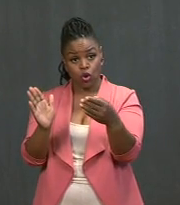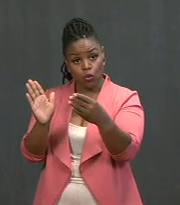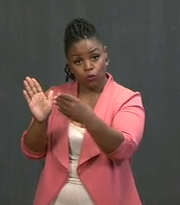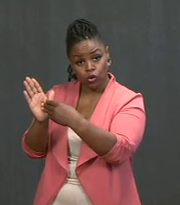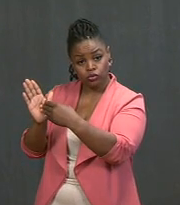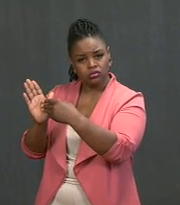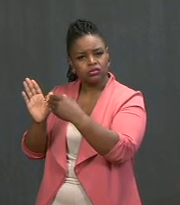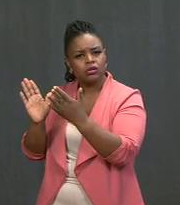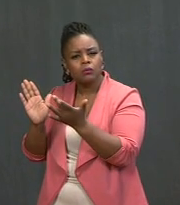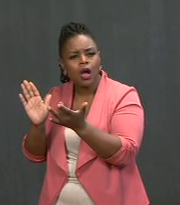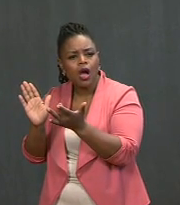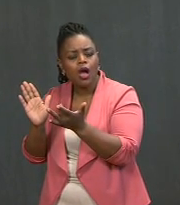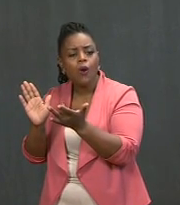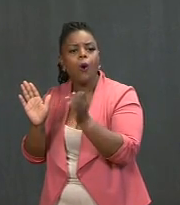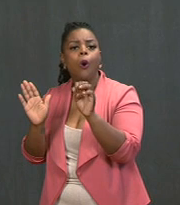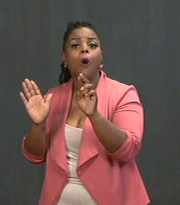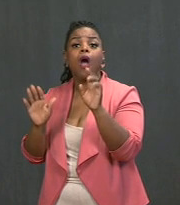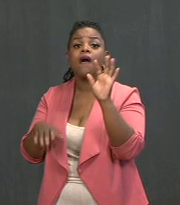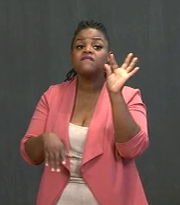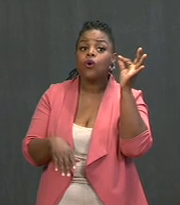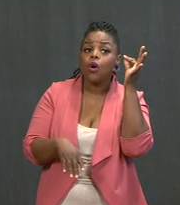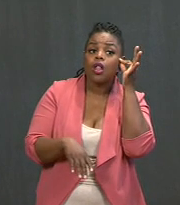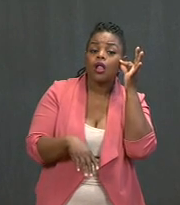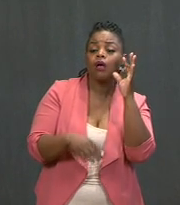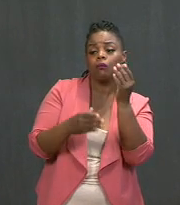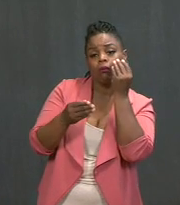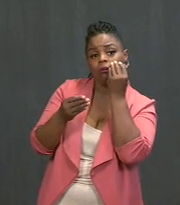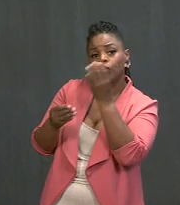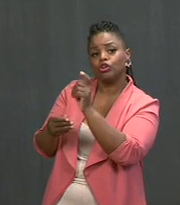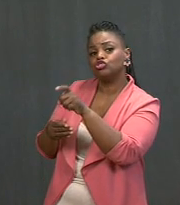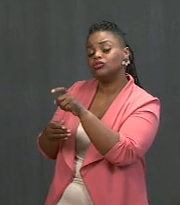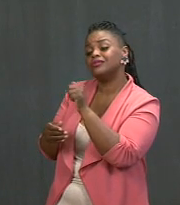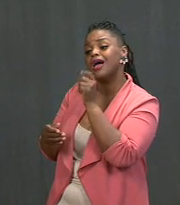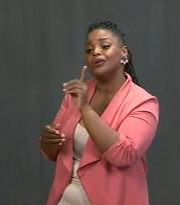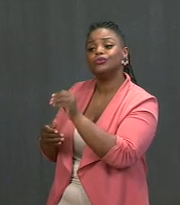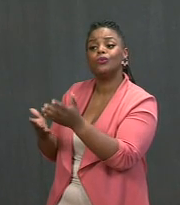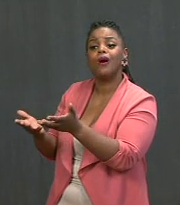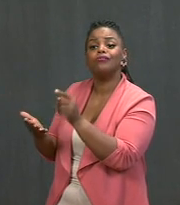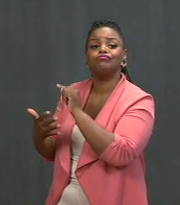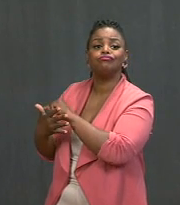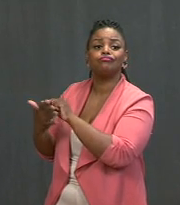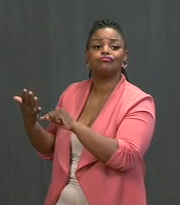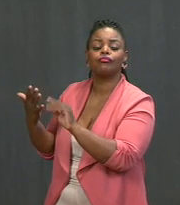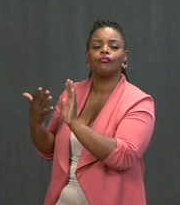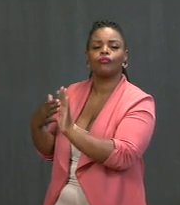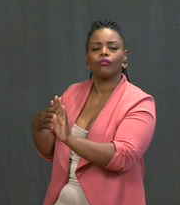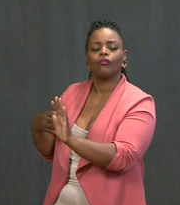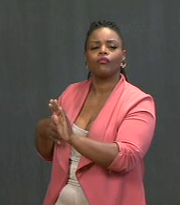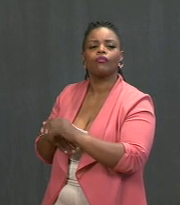or the Fed telling them what they should and shouldn't do, even though that wouldn't be the basis upon which I'd be talking to him.